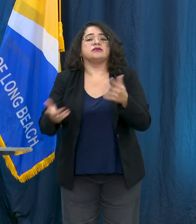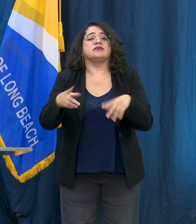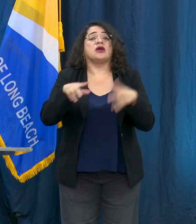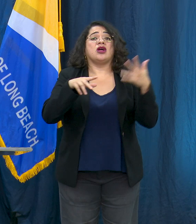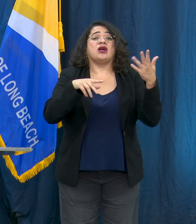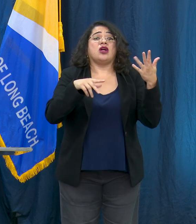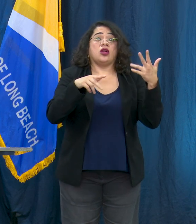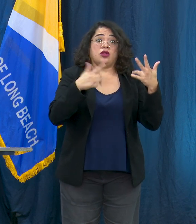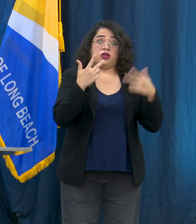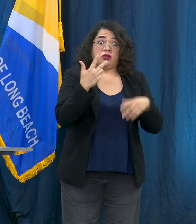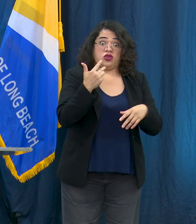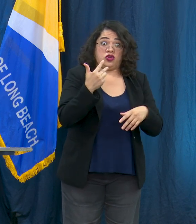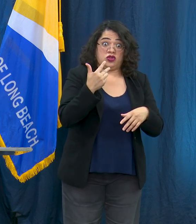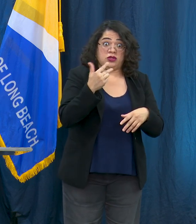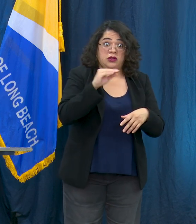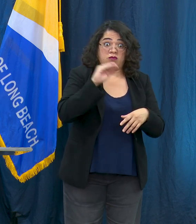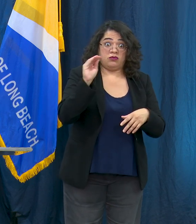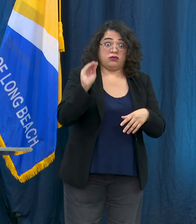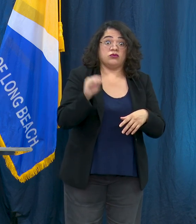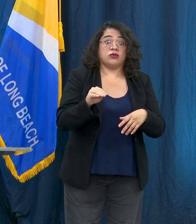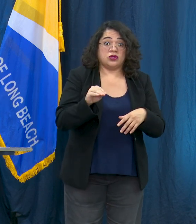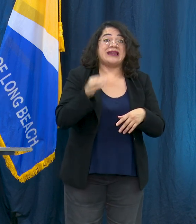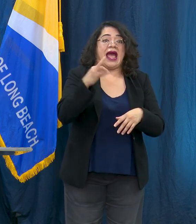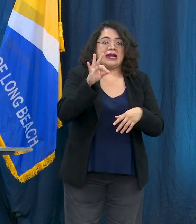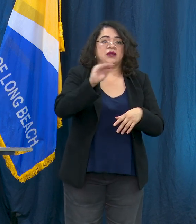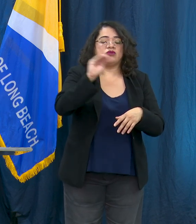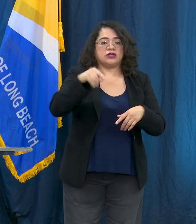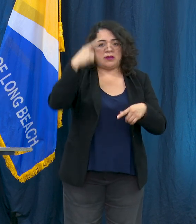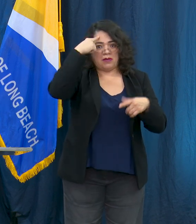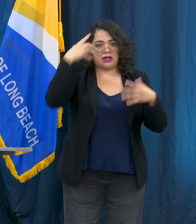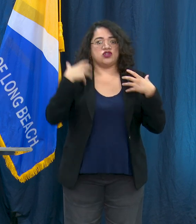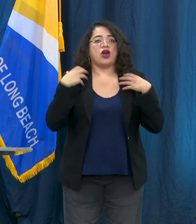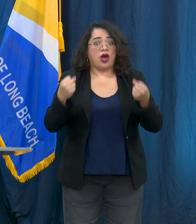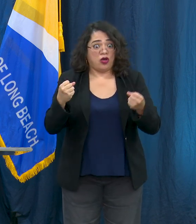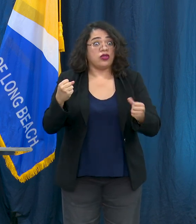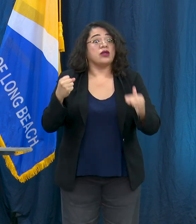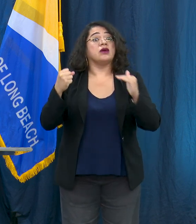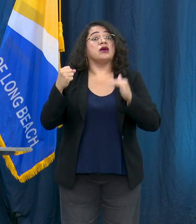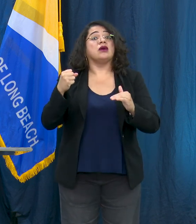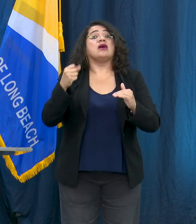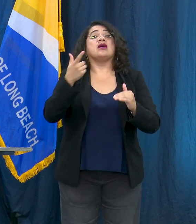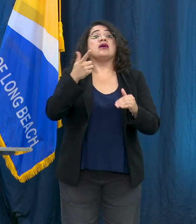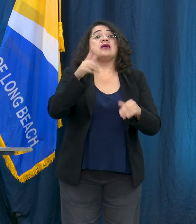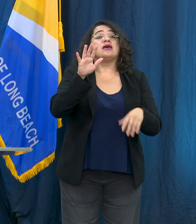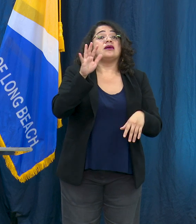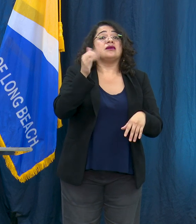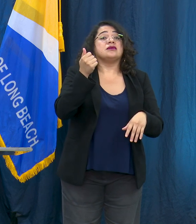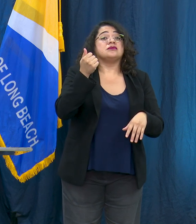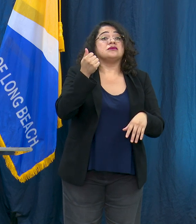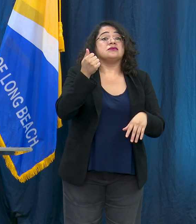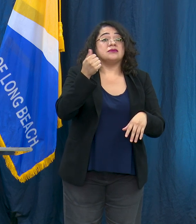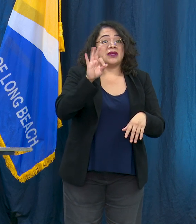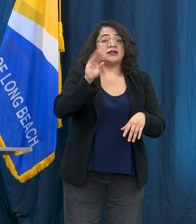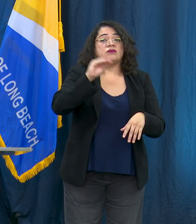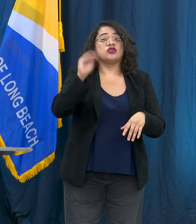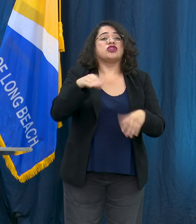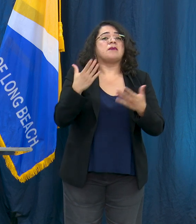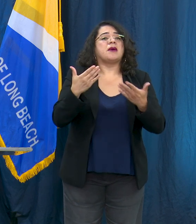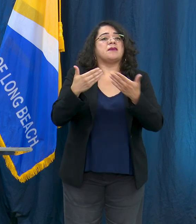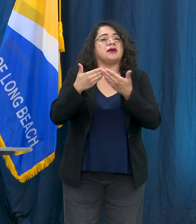substance use, and 18 percent attributed it with family problems which could be a divorce, it could be domestic violence, or other